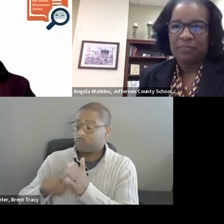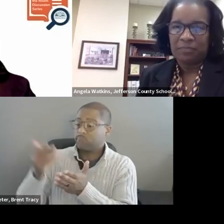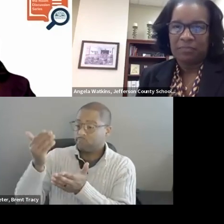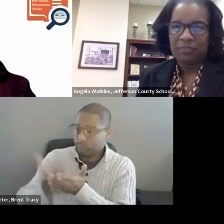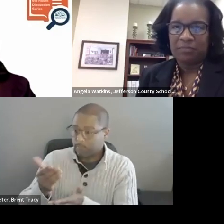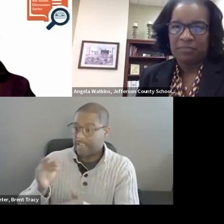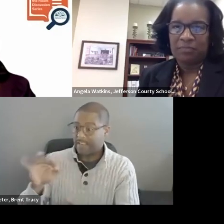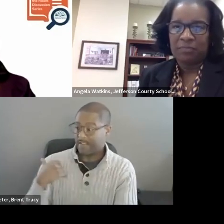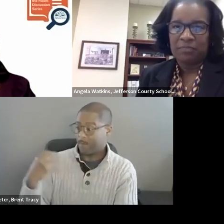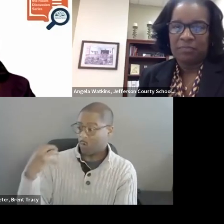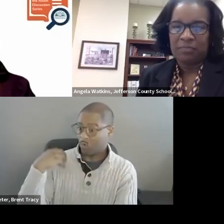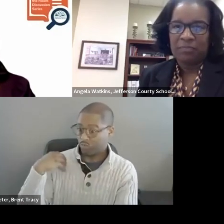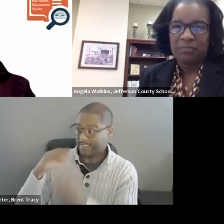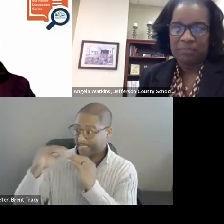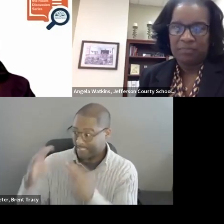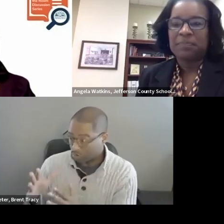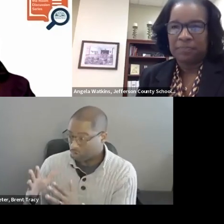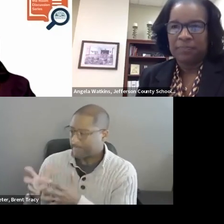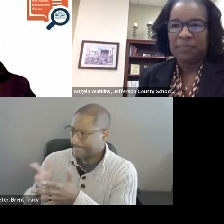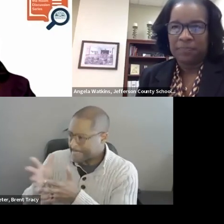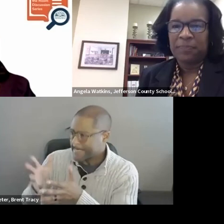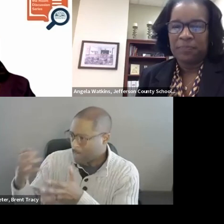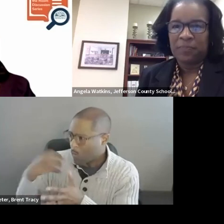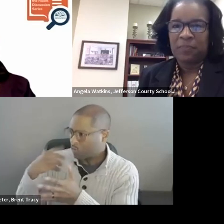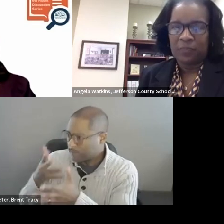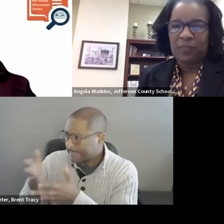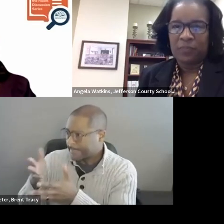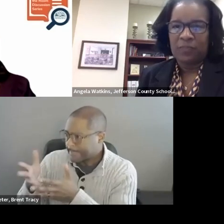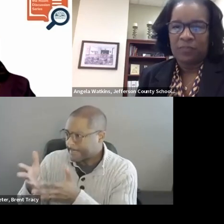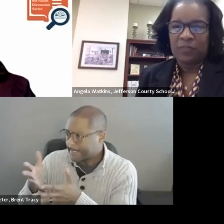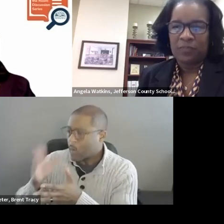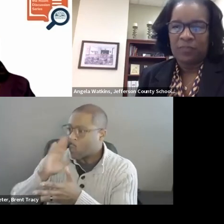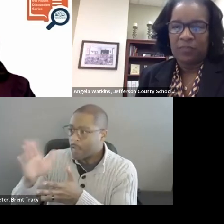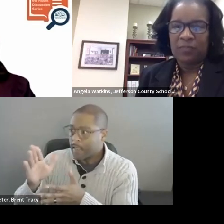are more likely to keep them in the profession and that is part of the problem we have right now,